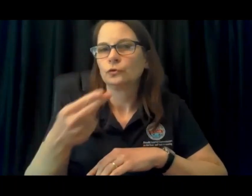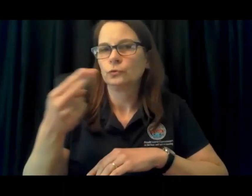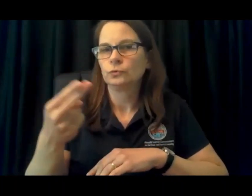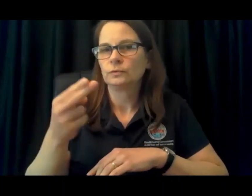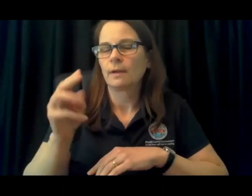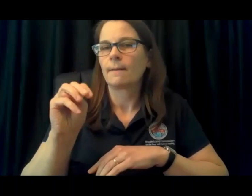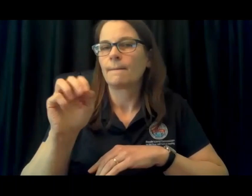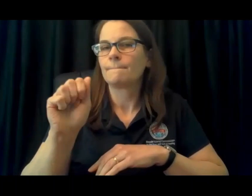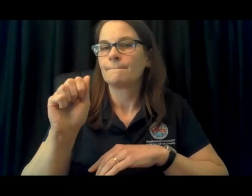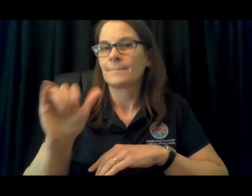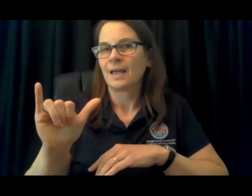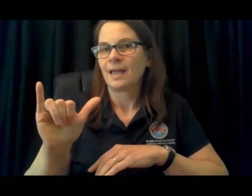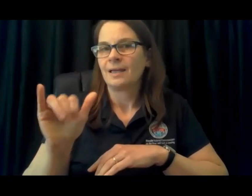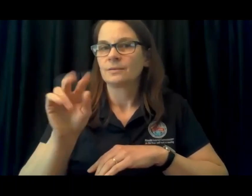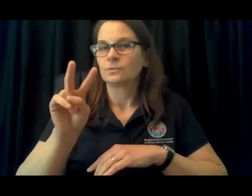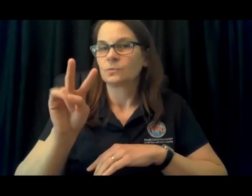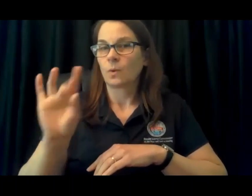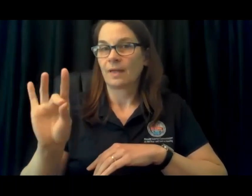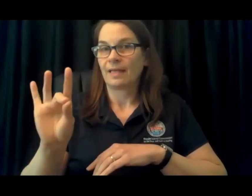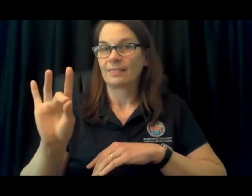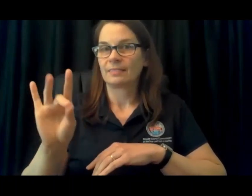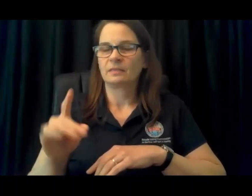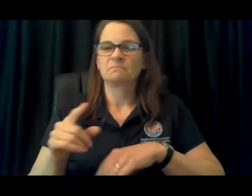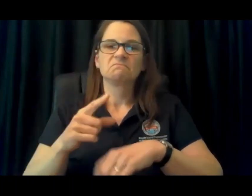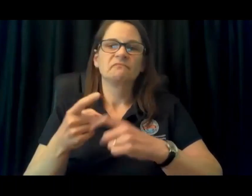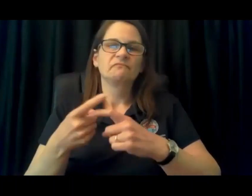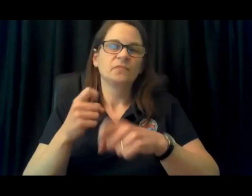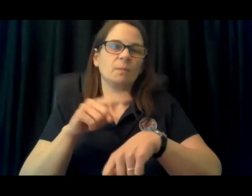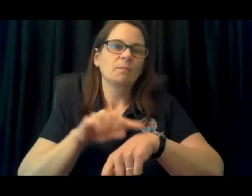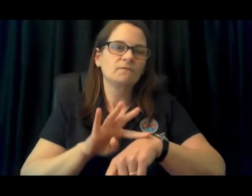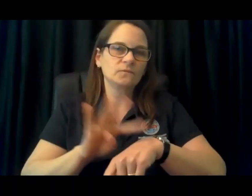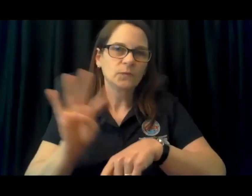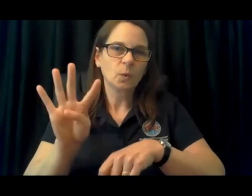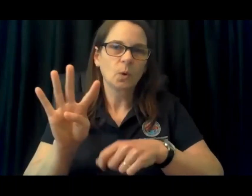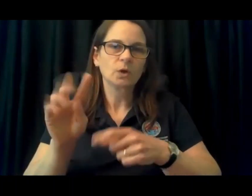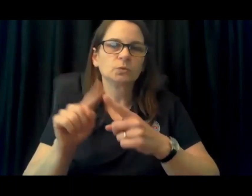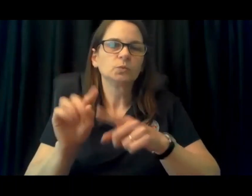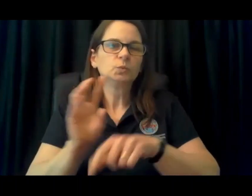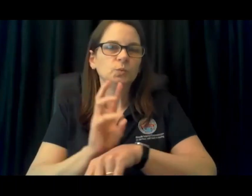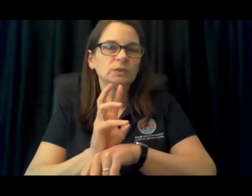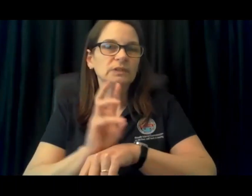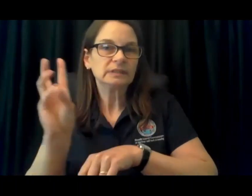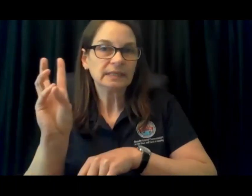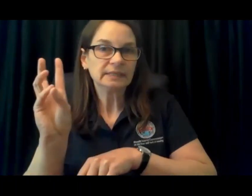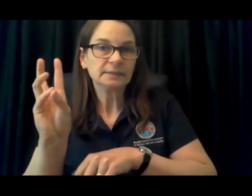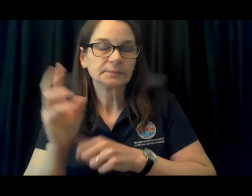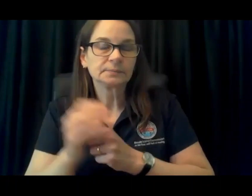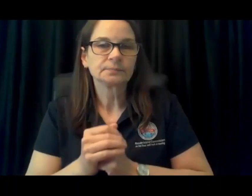and that will be happening on Thursday, May 28th from 4 p.m. to 6 p.m.